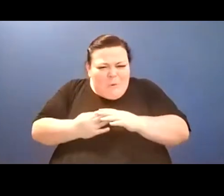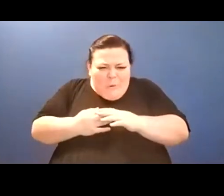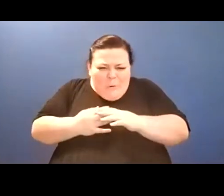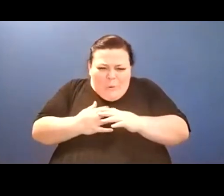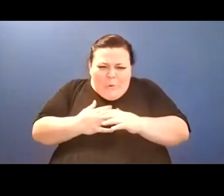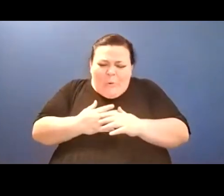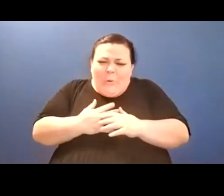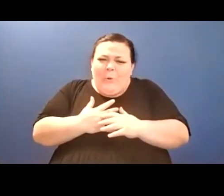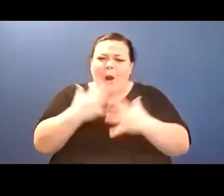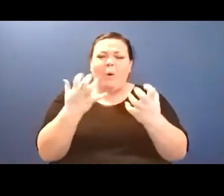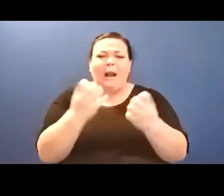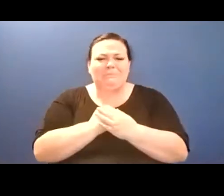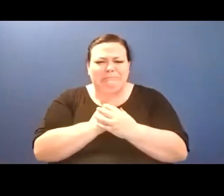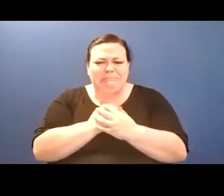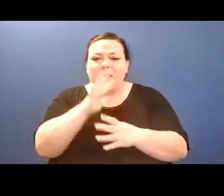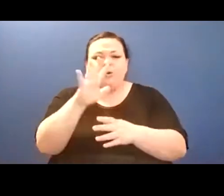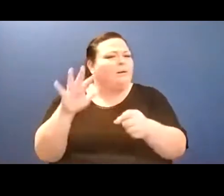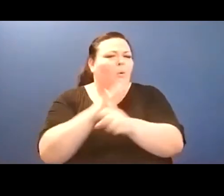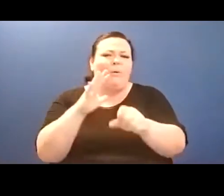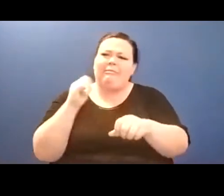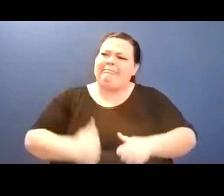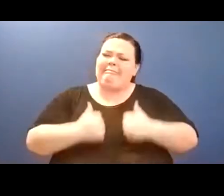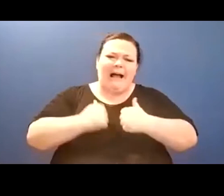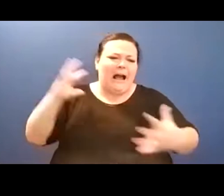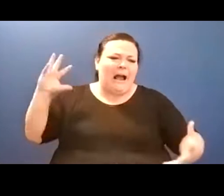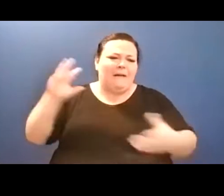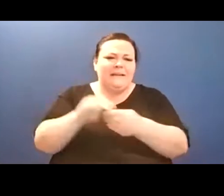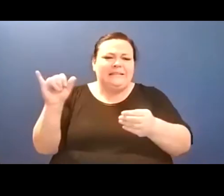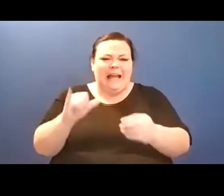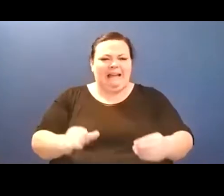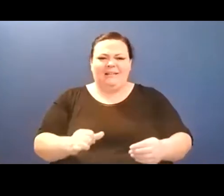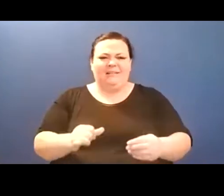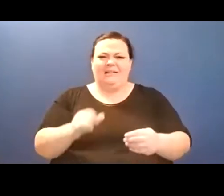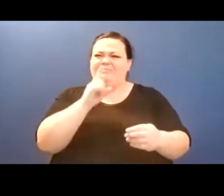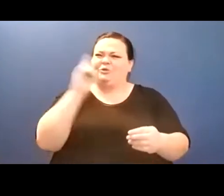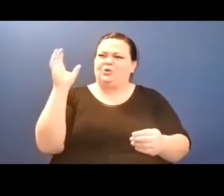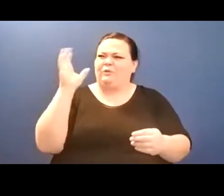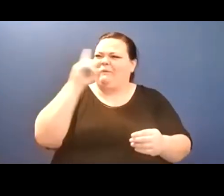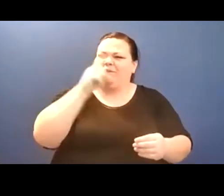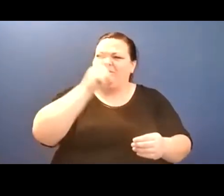and learn from them all your life. Again and again they will confirm what you have always known--that